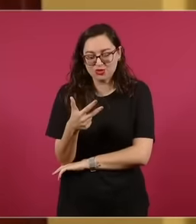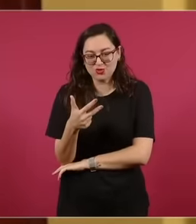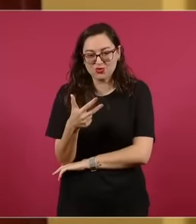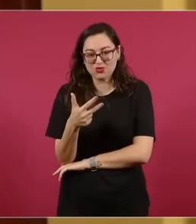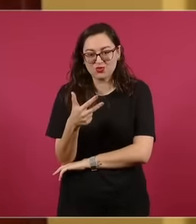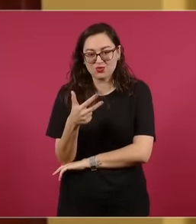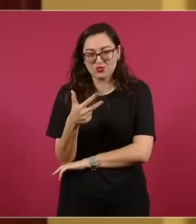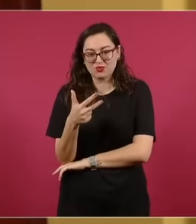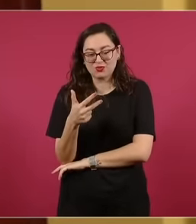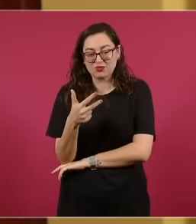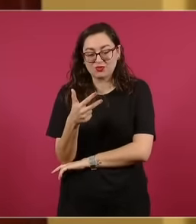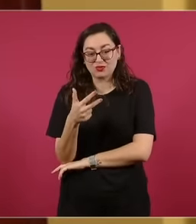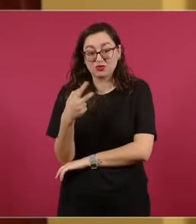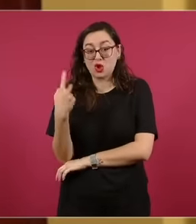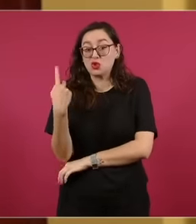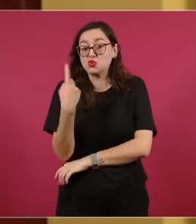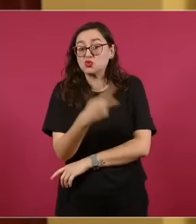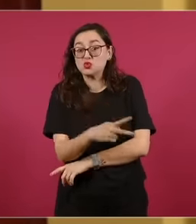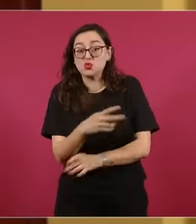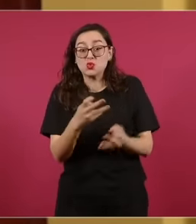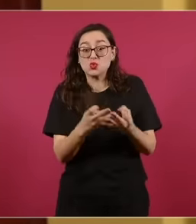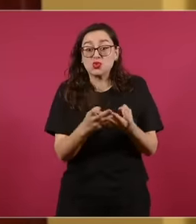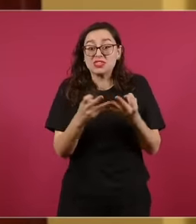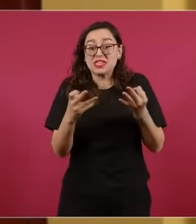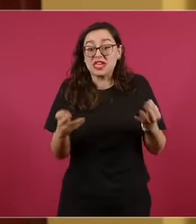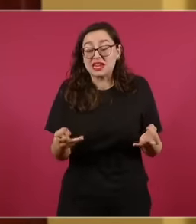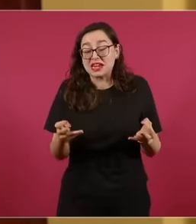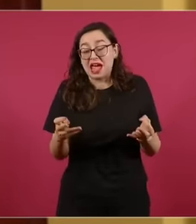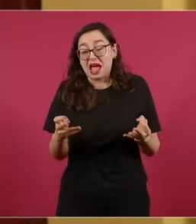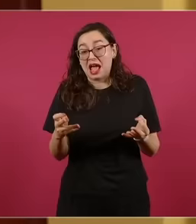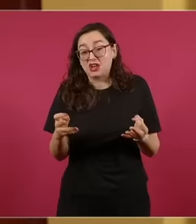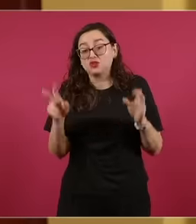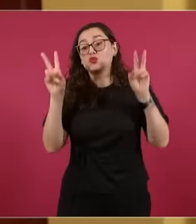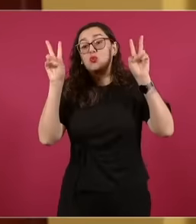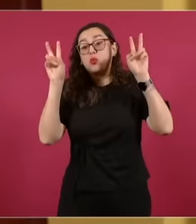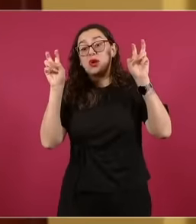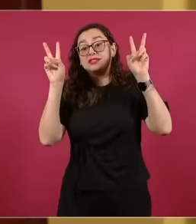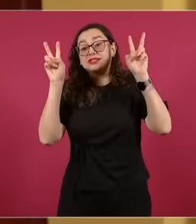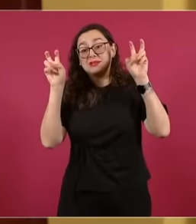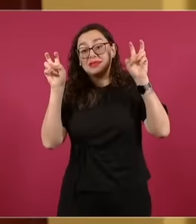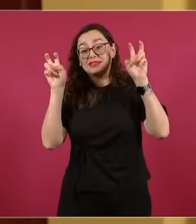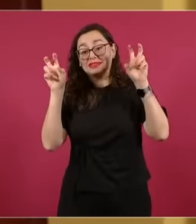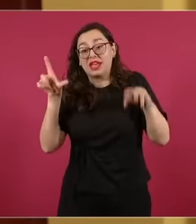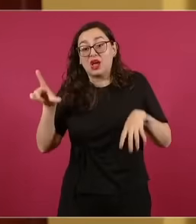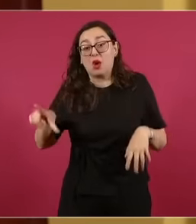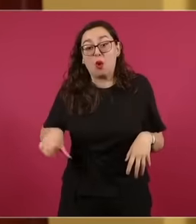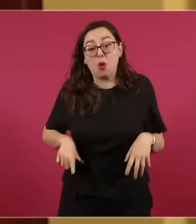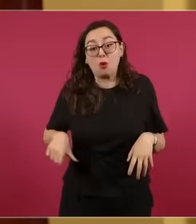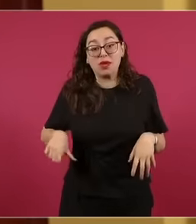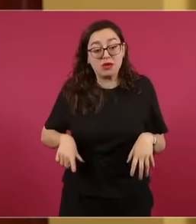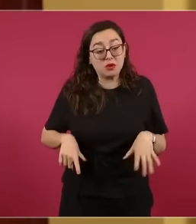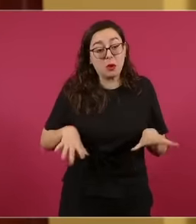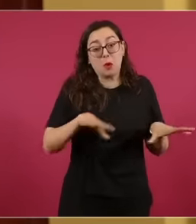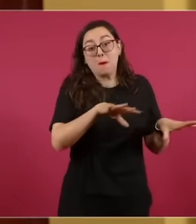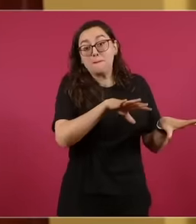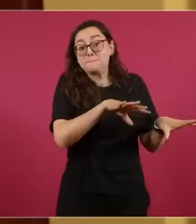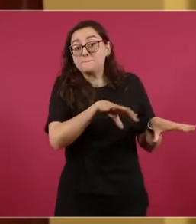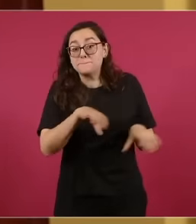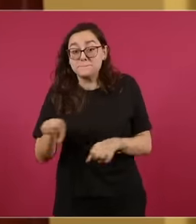alleged impact on their interests for an expropriation that was carried out in